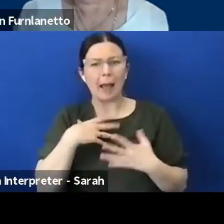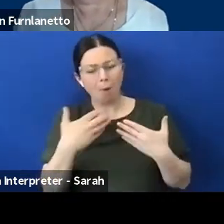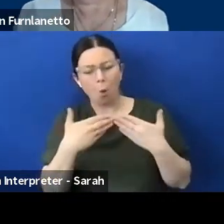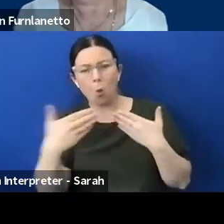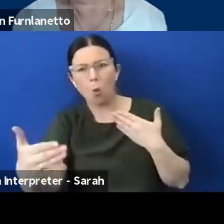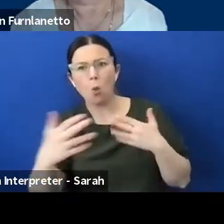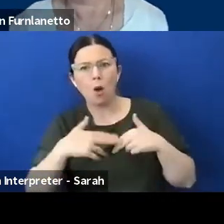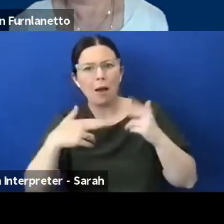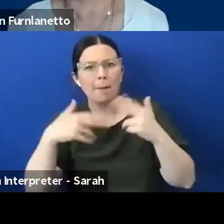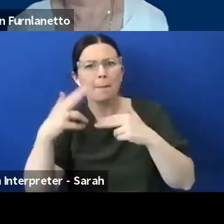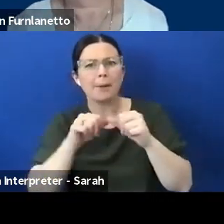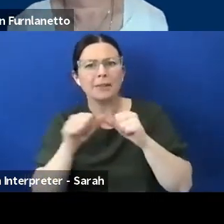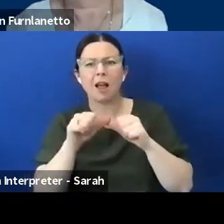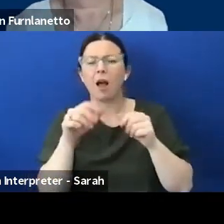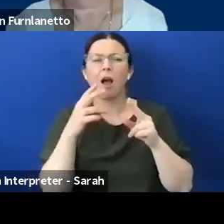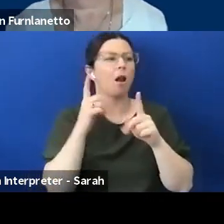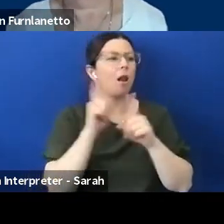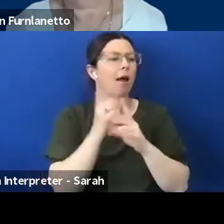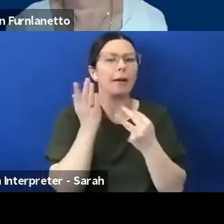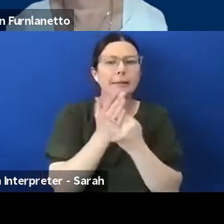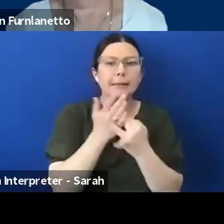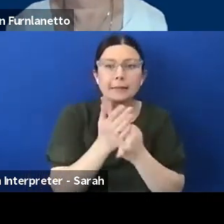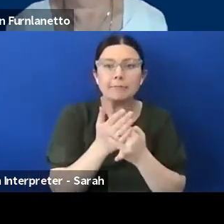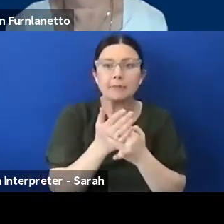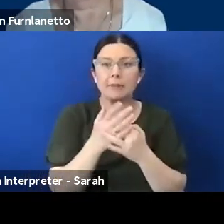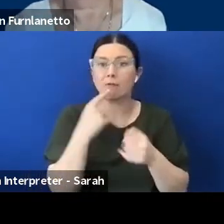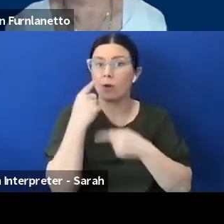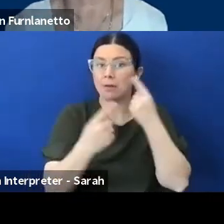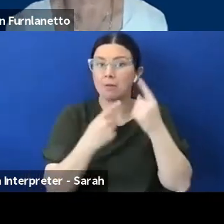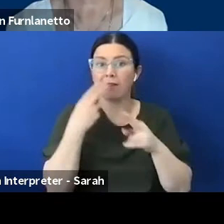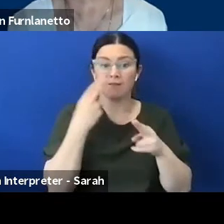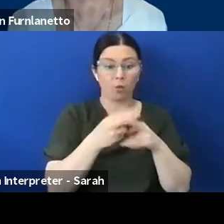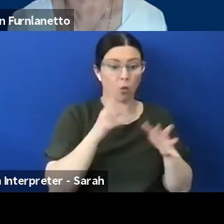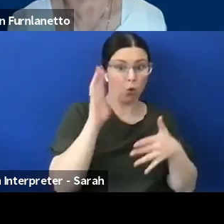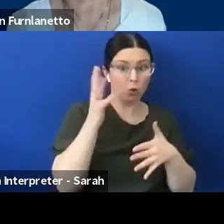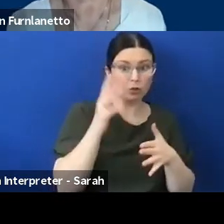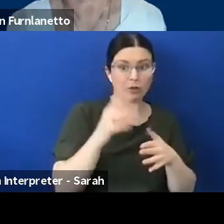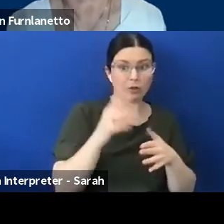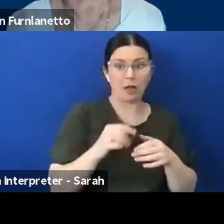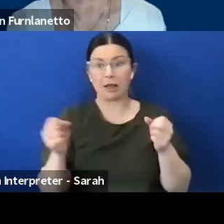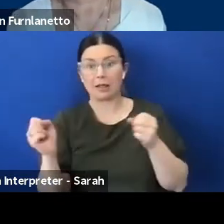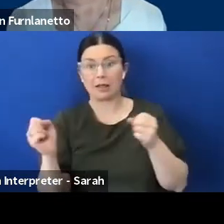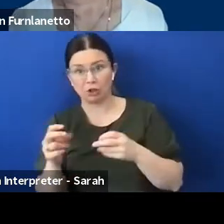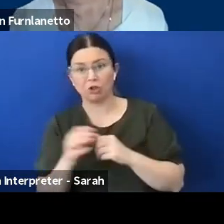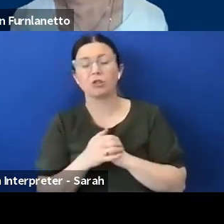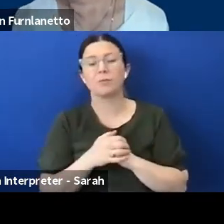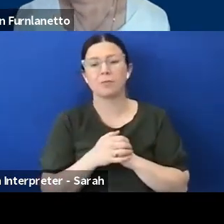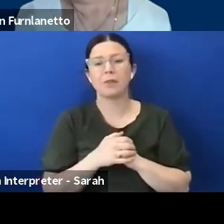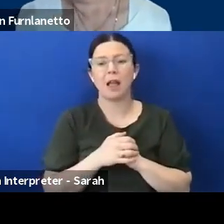for information in both Auslan and captions. The other thing as well, is there definitely needs